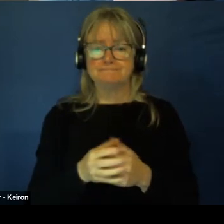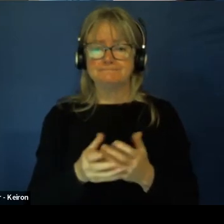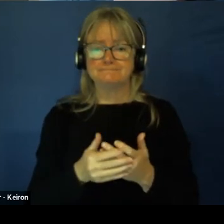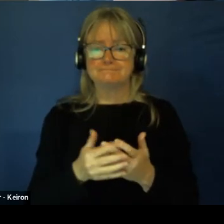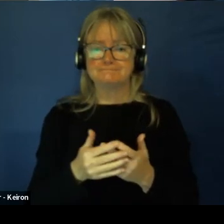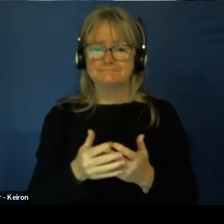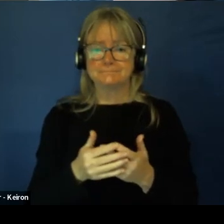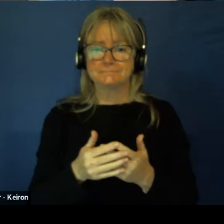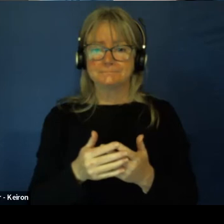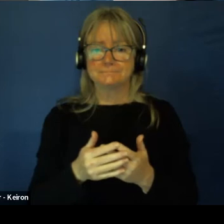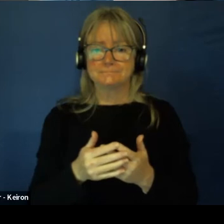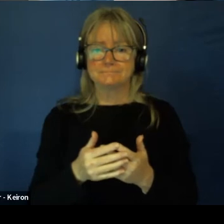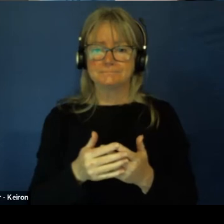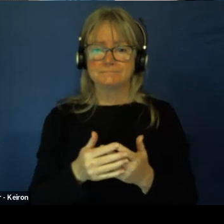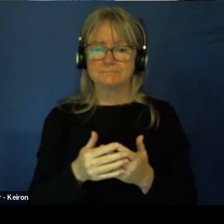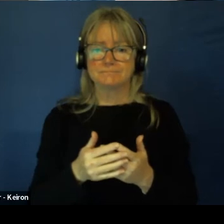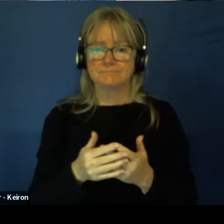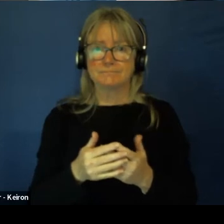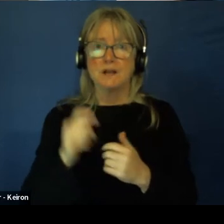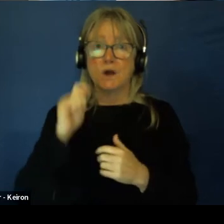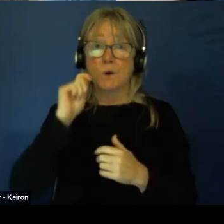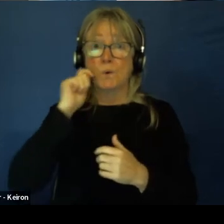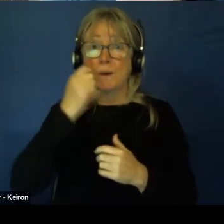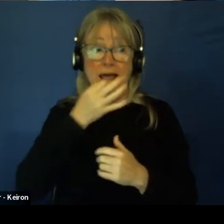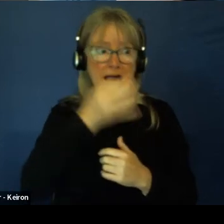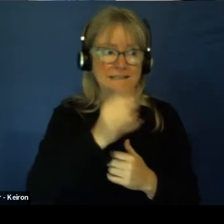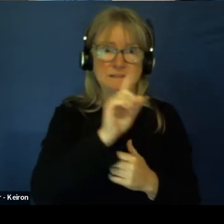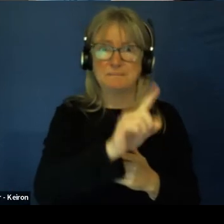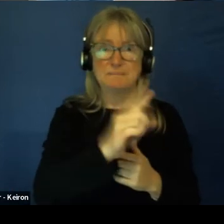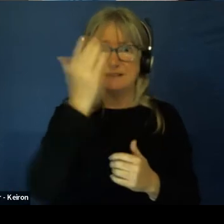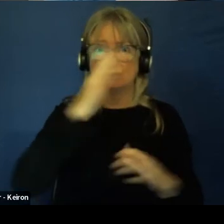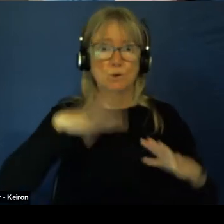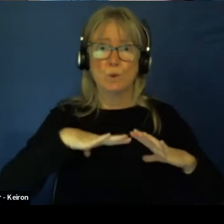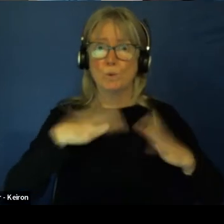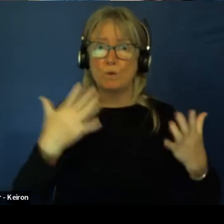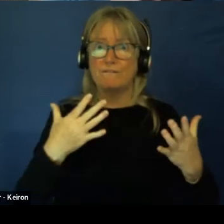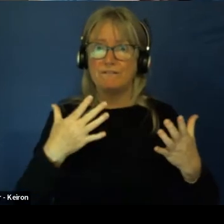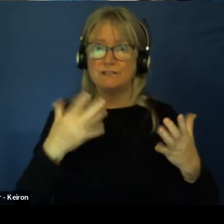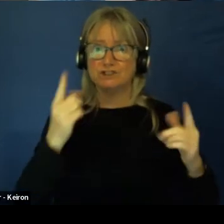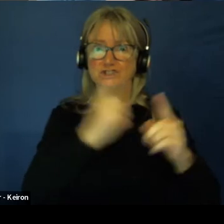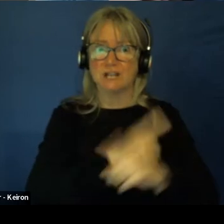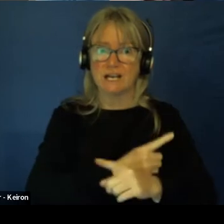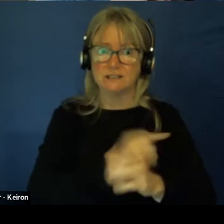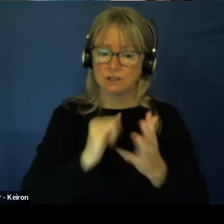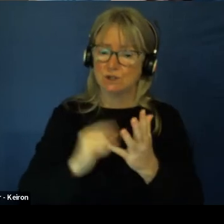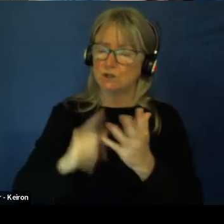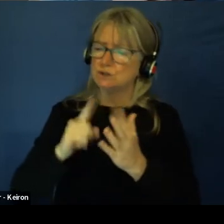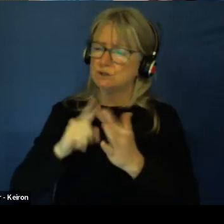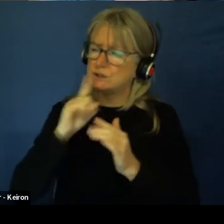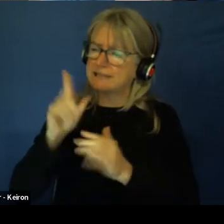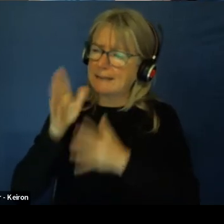of course we would have asked for that. They just did it from the get go. So what do you mean when they adjusted it.